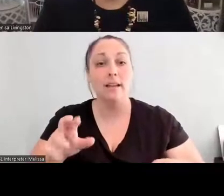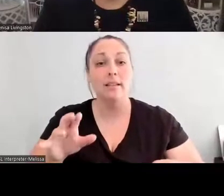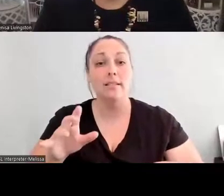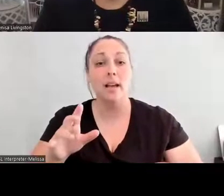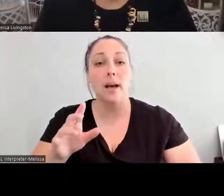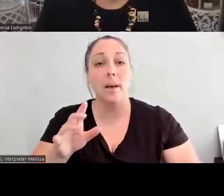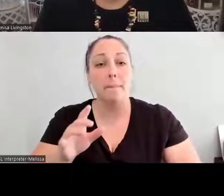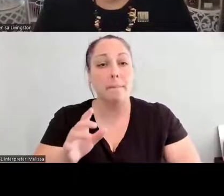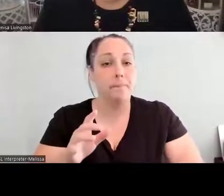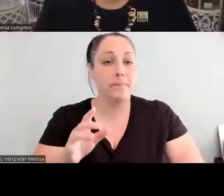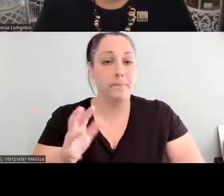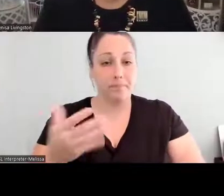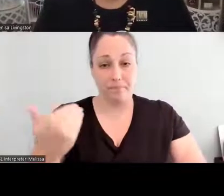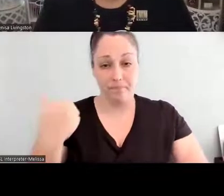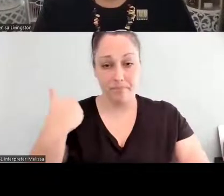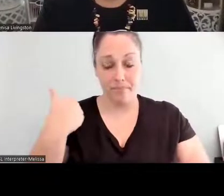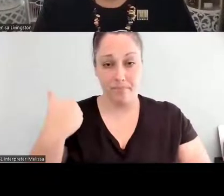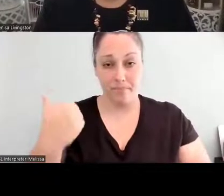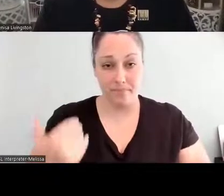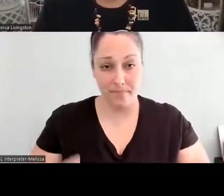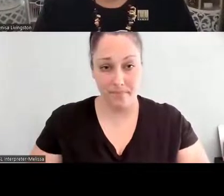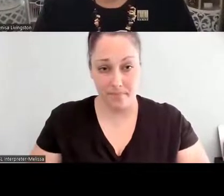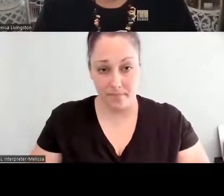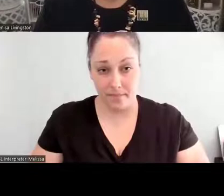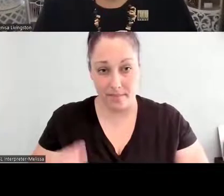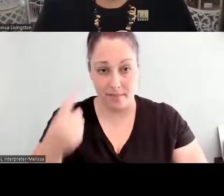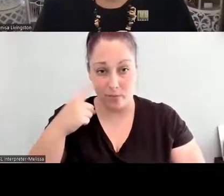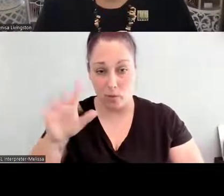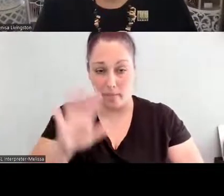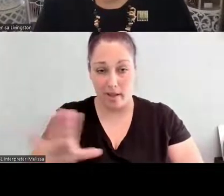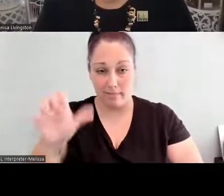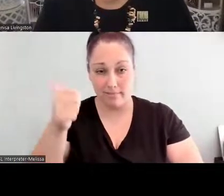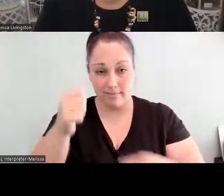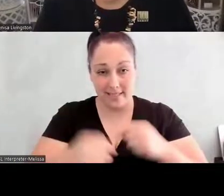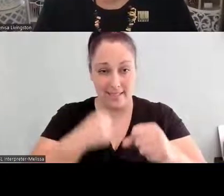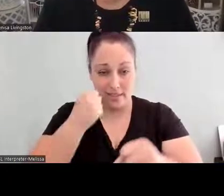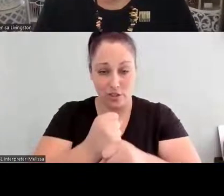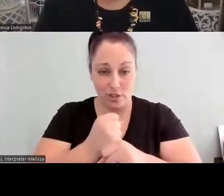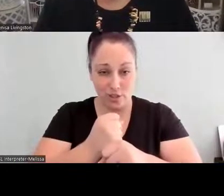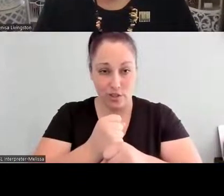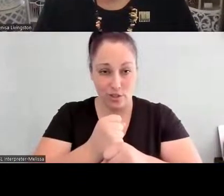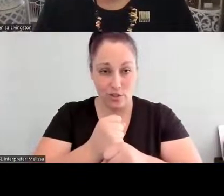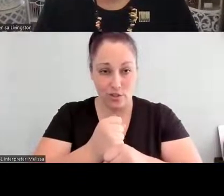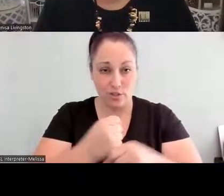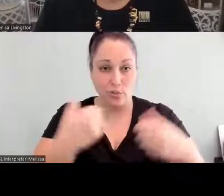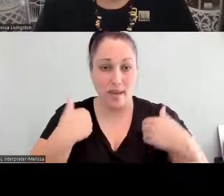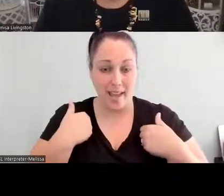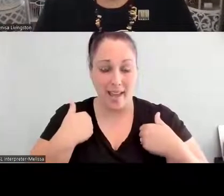for about a decade we had a challenge that we would do in